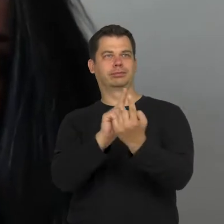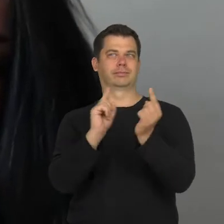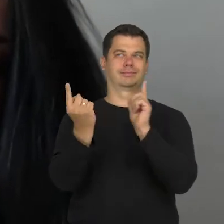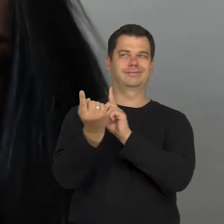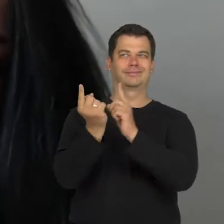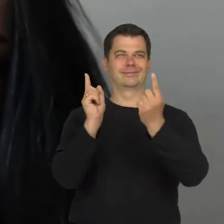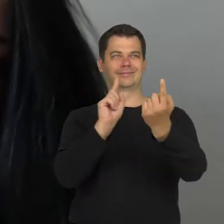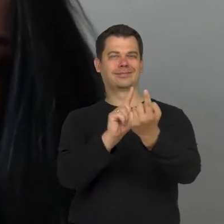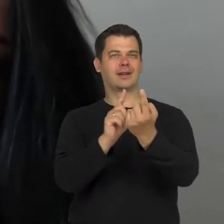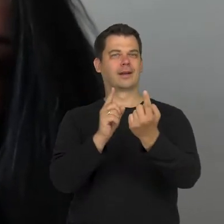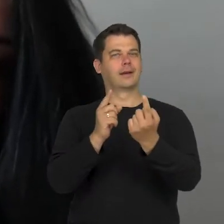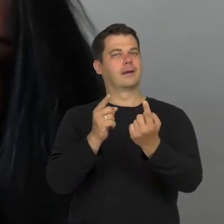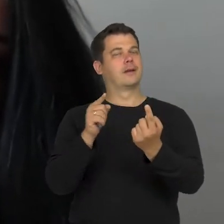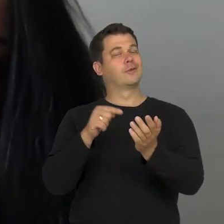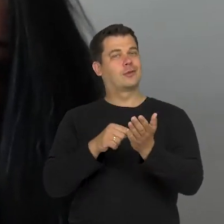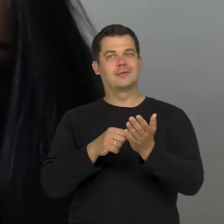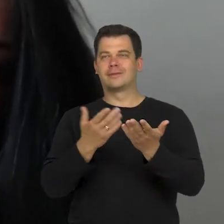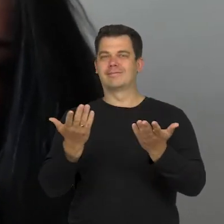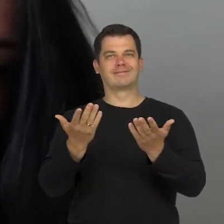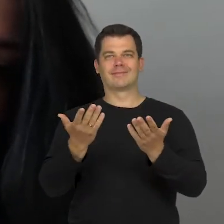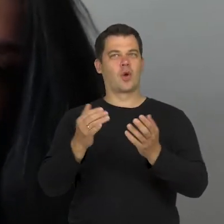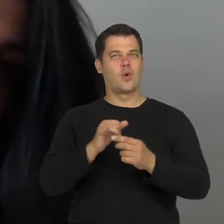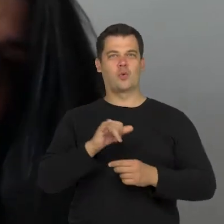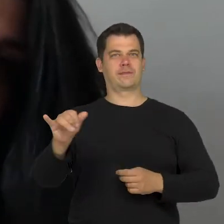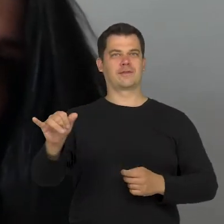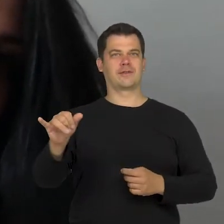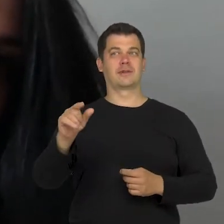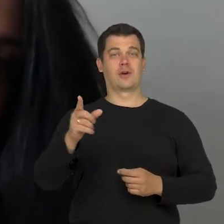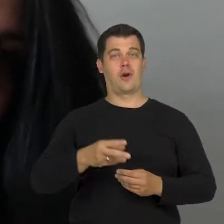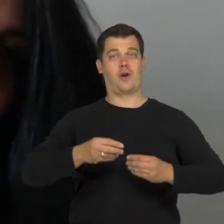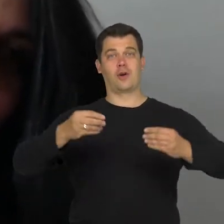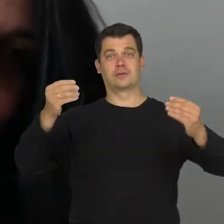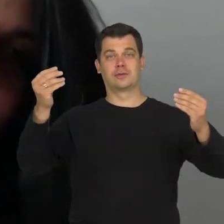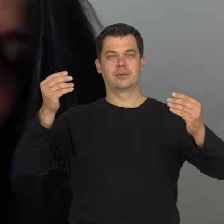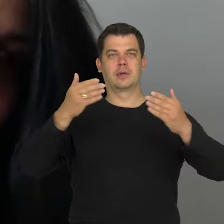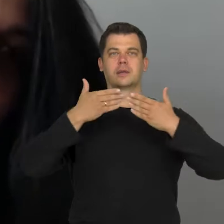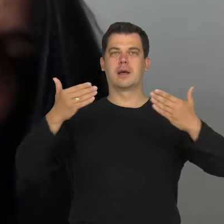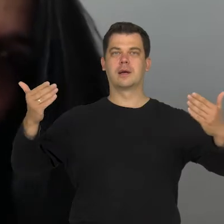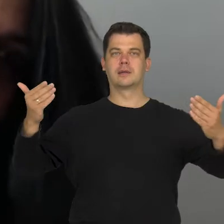This is something that has been present in the development of the theatre but simultaneously